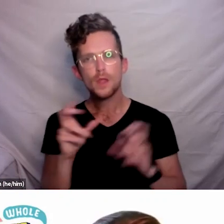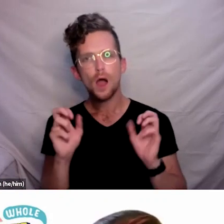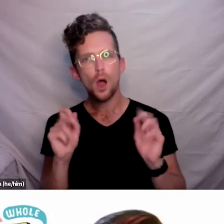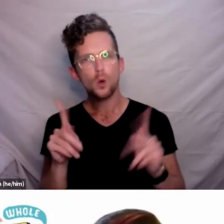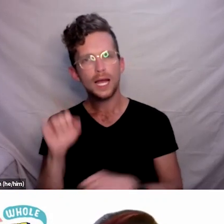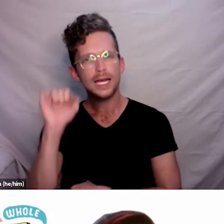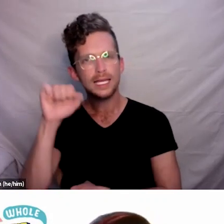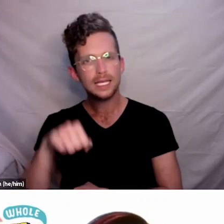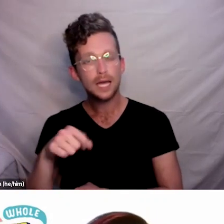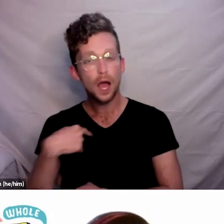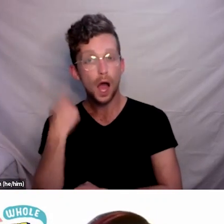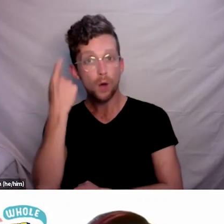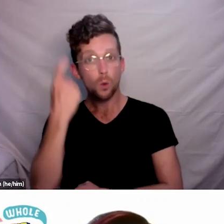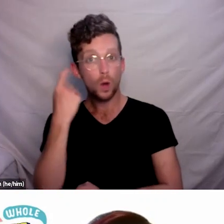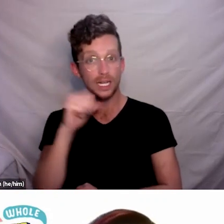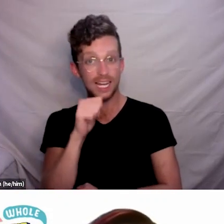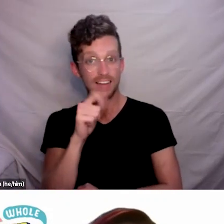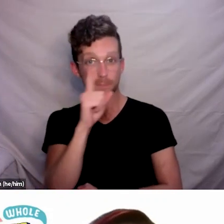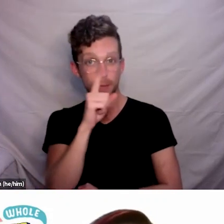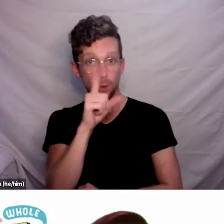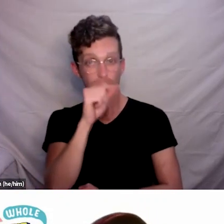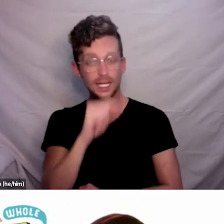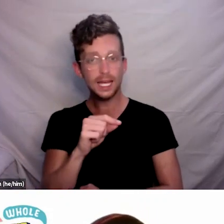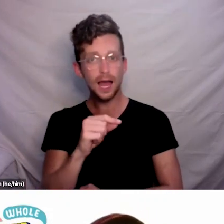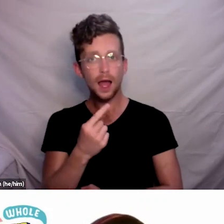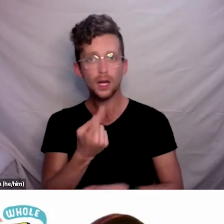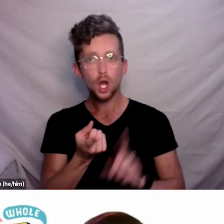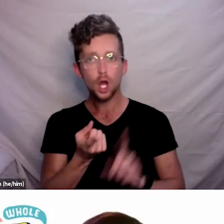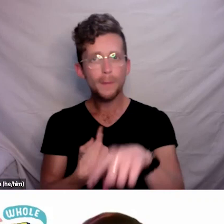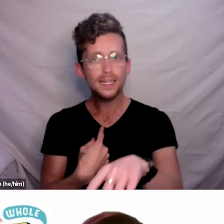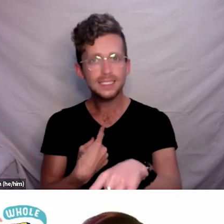if they have an experience of that because obviously being at the discretion of pharmacies,